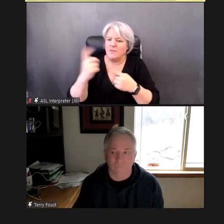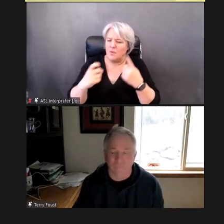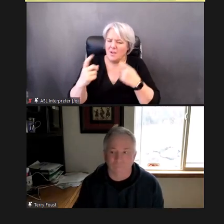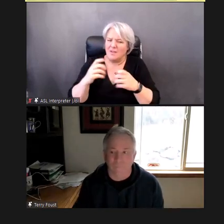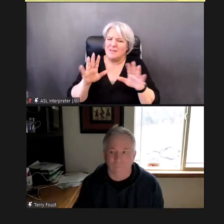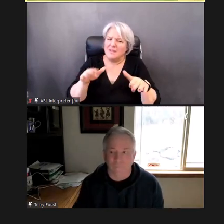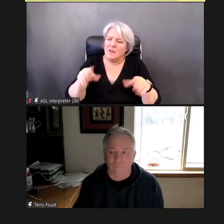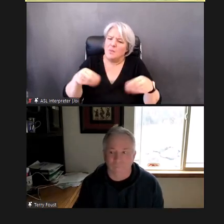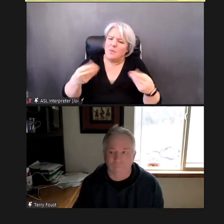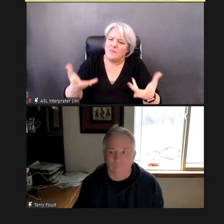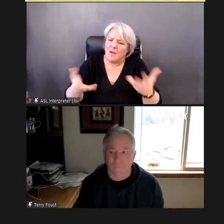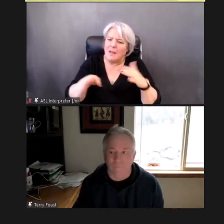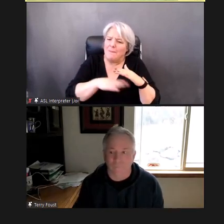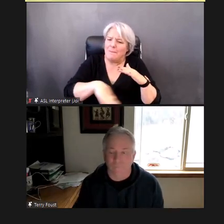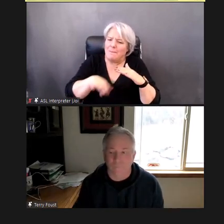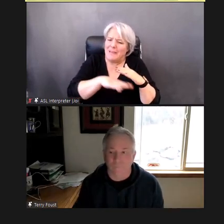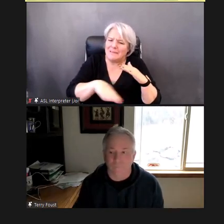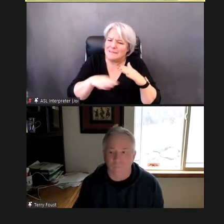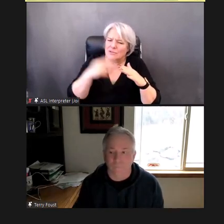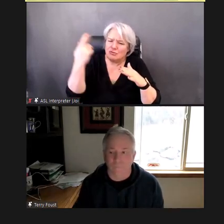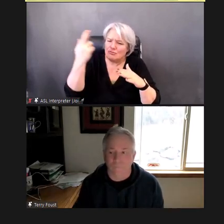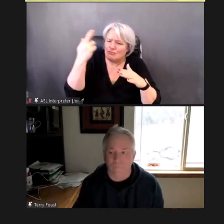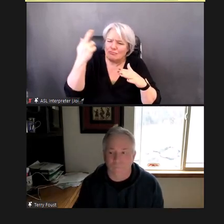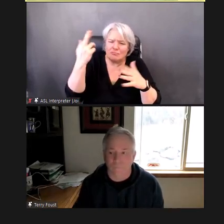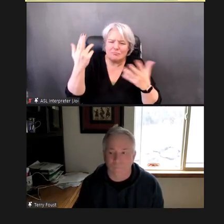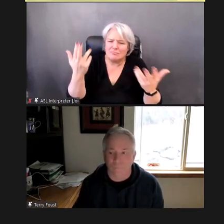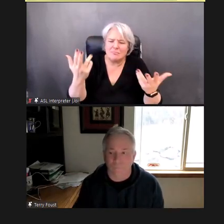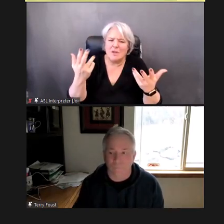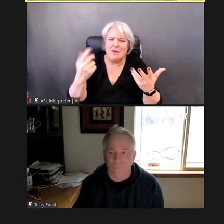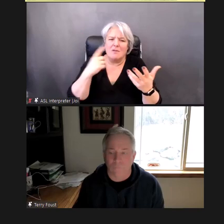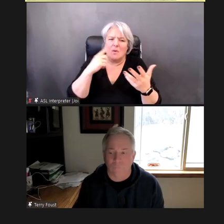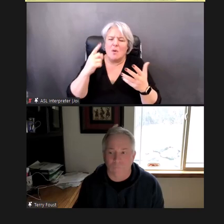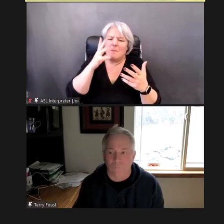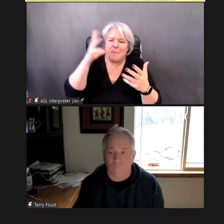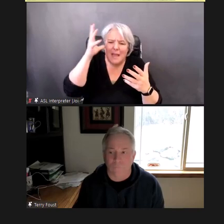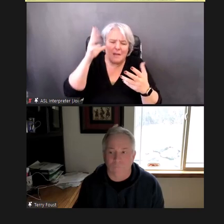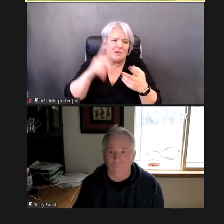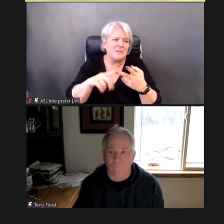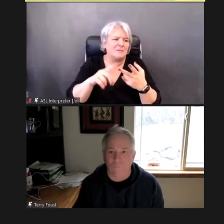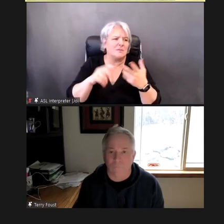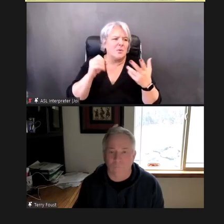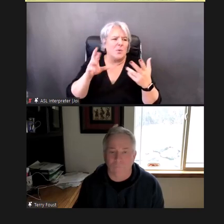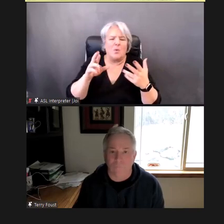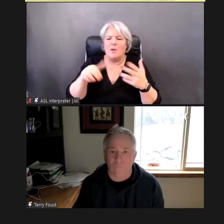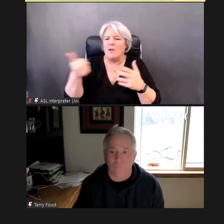rationale to parents or other colleagues on the purpose of hearing screening and what the recommended methods are; so, we're